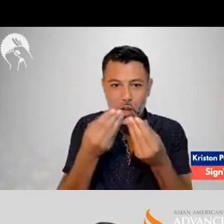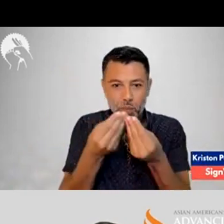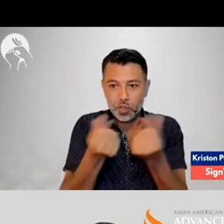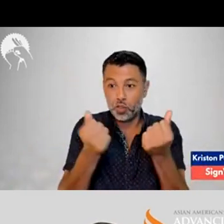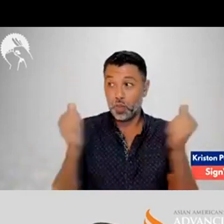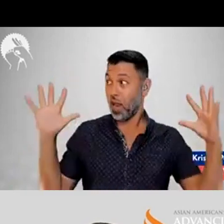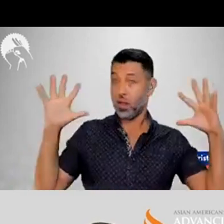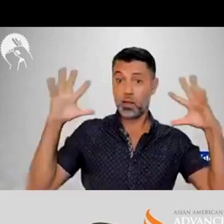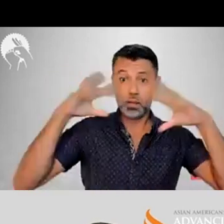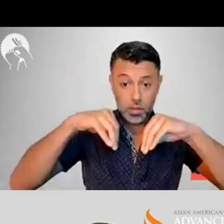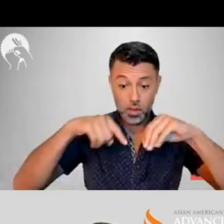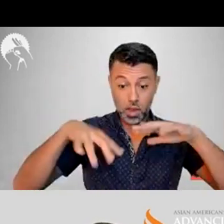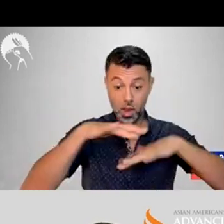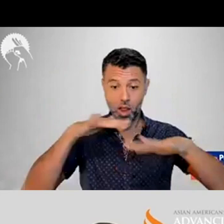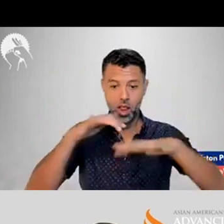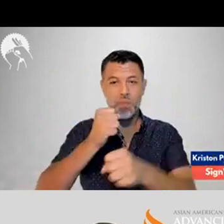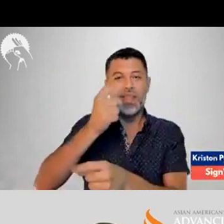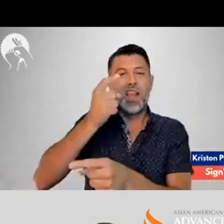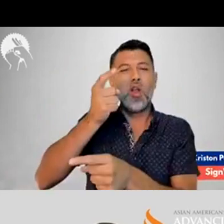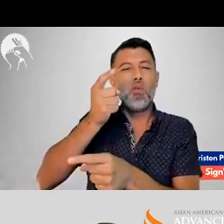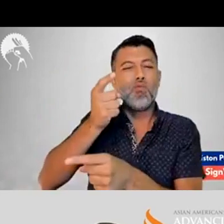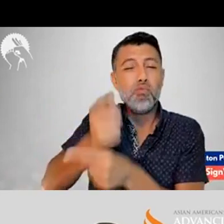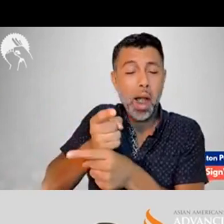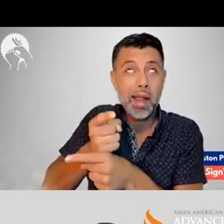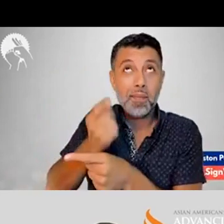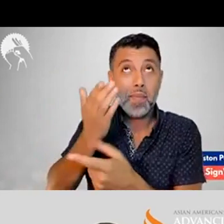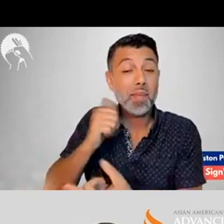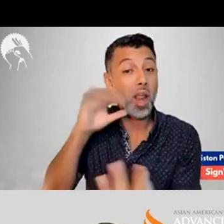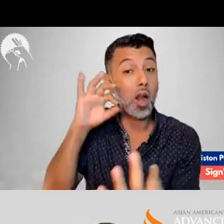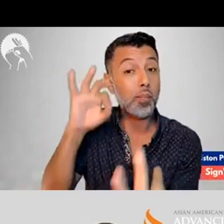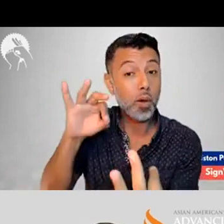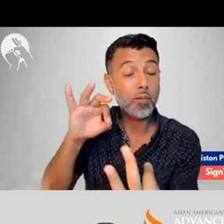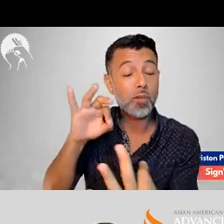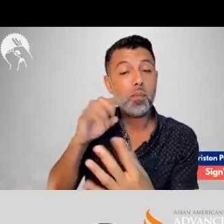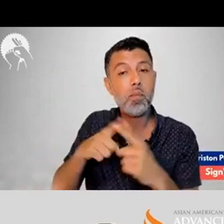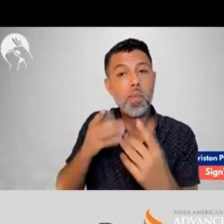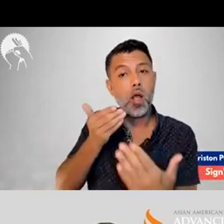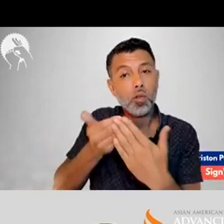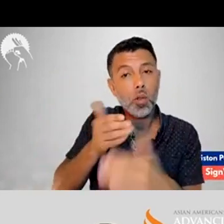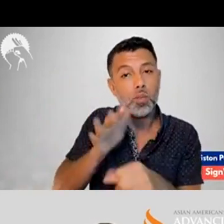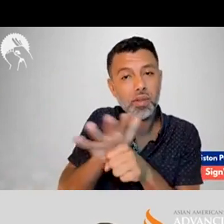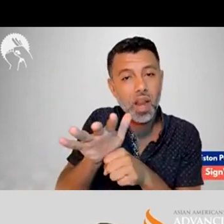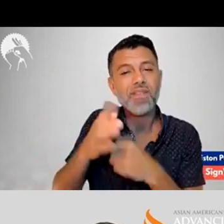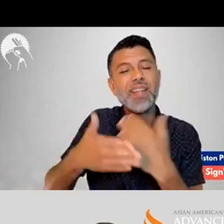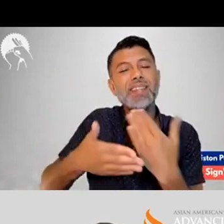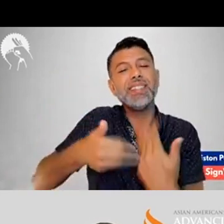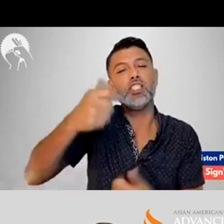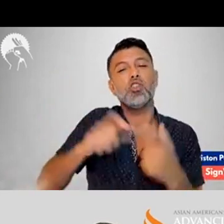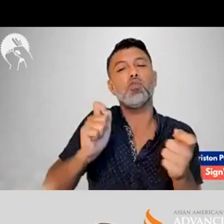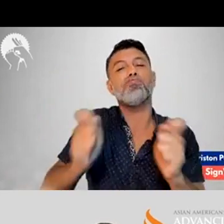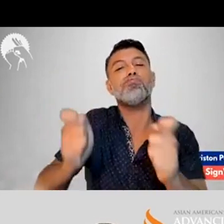that we're figuring out the solutions and getting them involved in those places and getting it right doesn't have to be perfect.